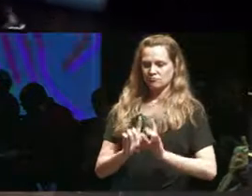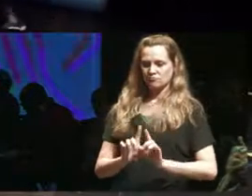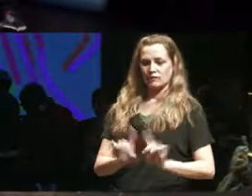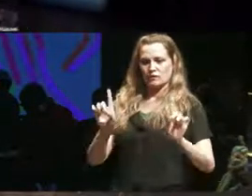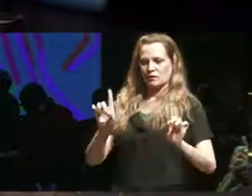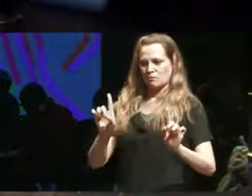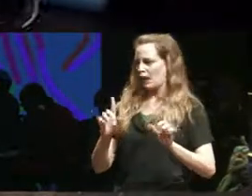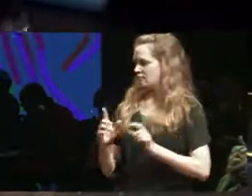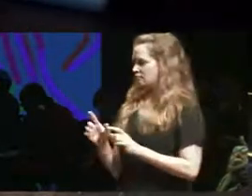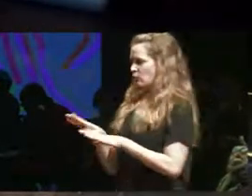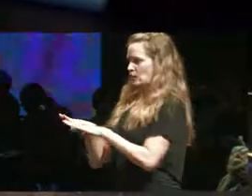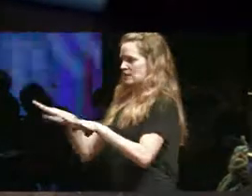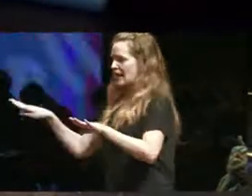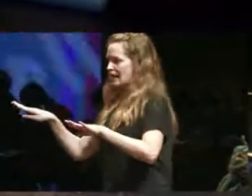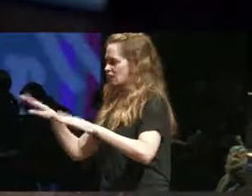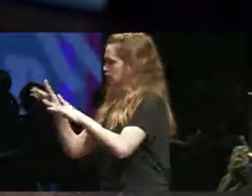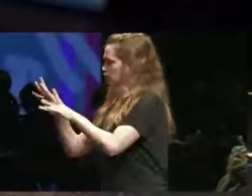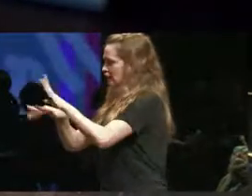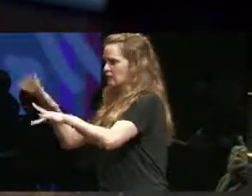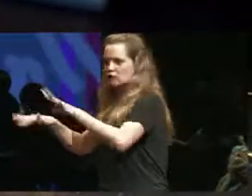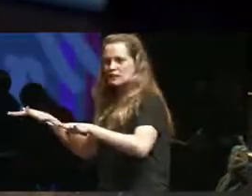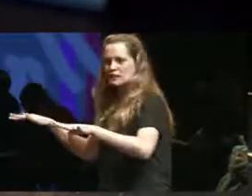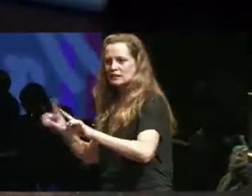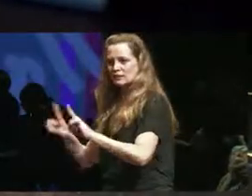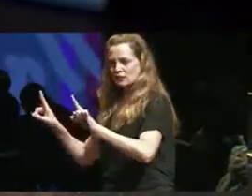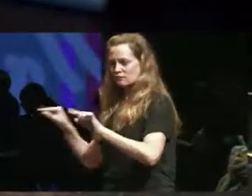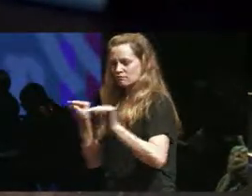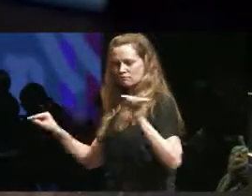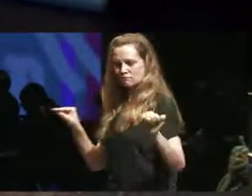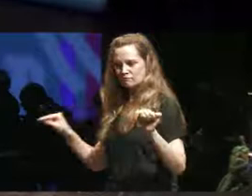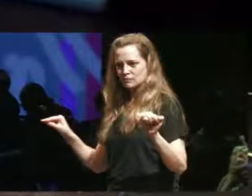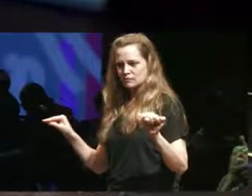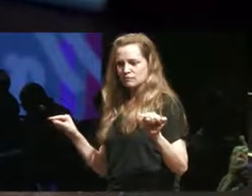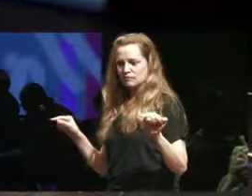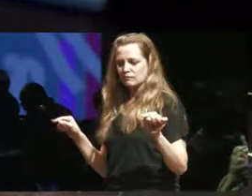similar but there's an ocean between the two because if you're if you take away